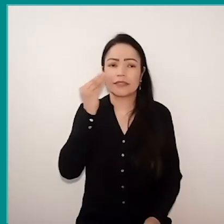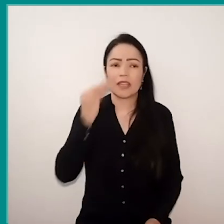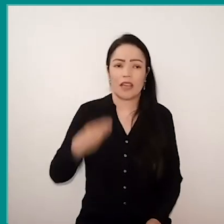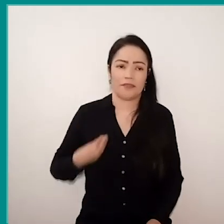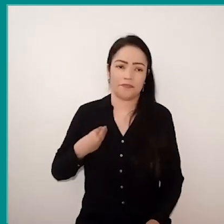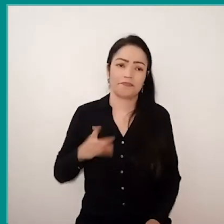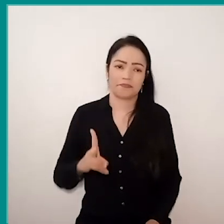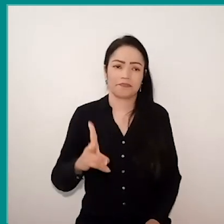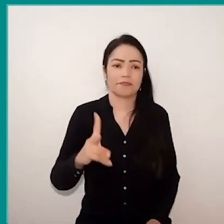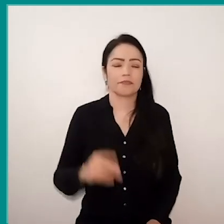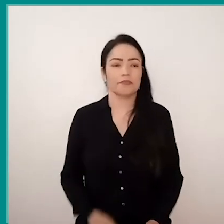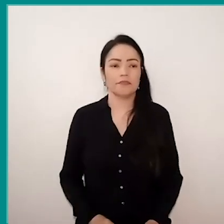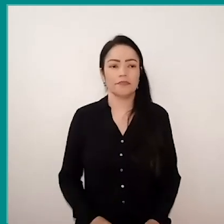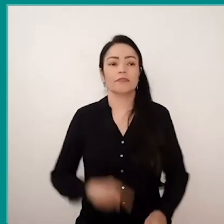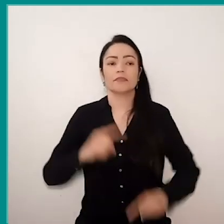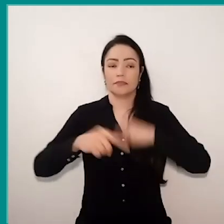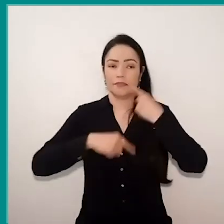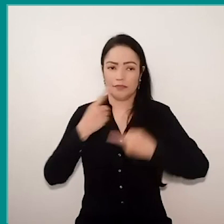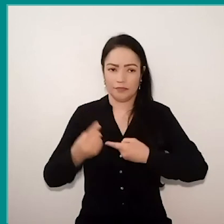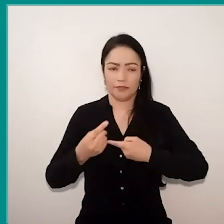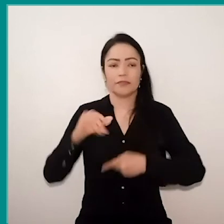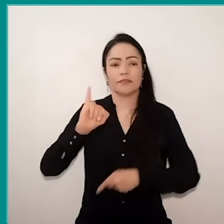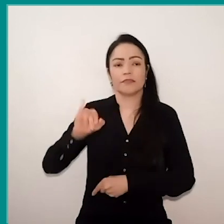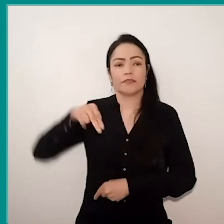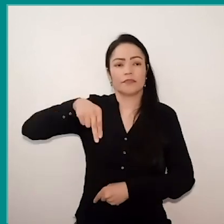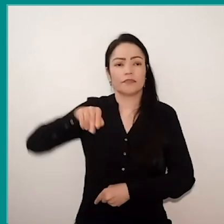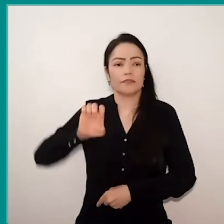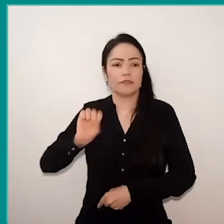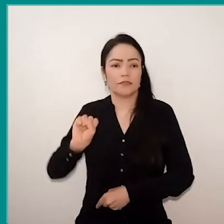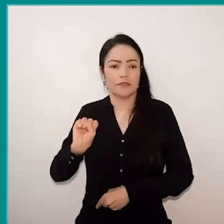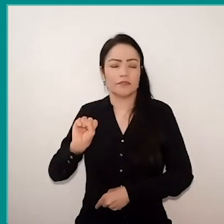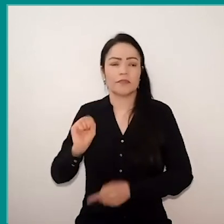Then, based on Inés' speech, I drew a window